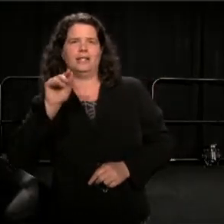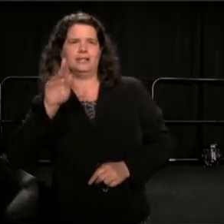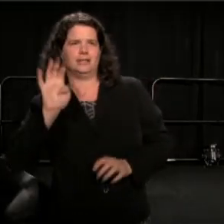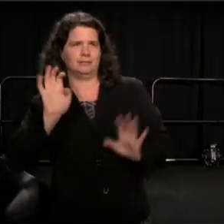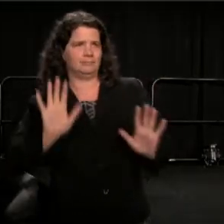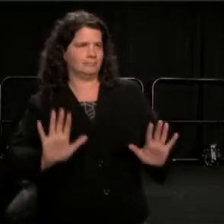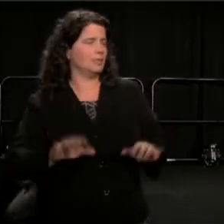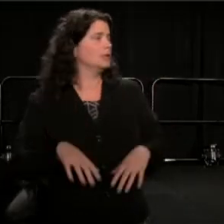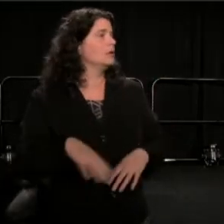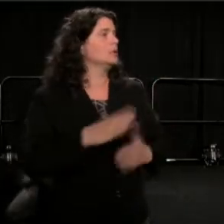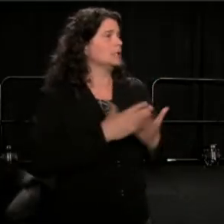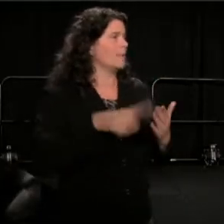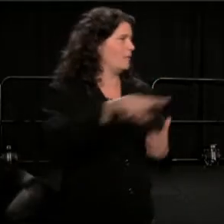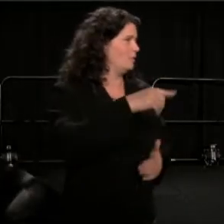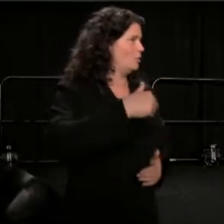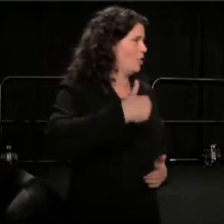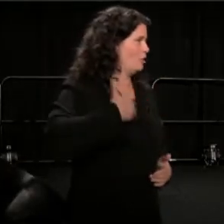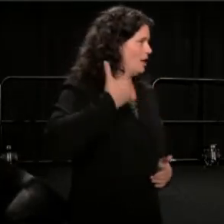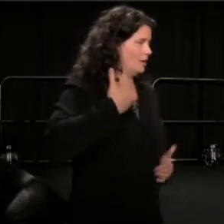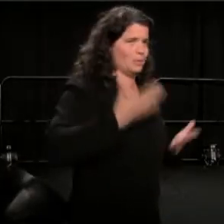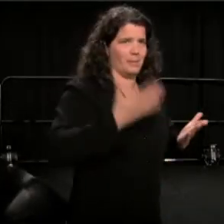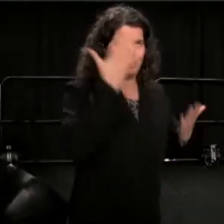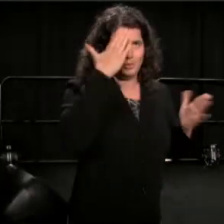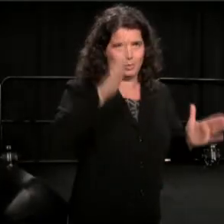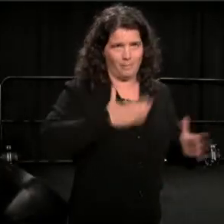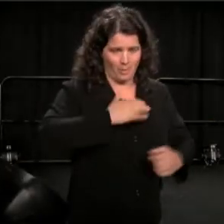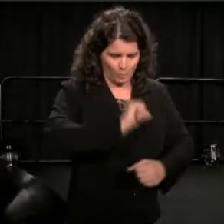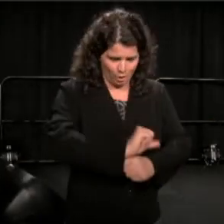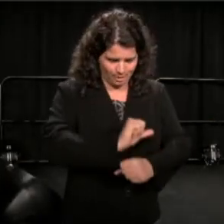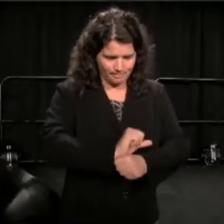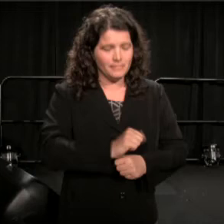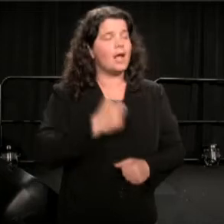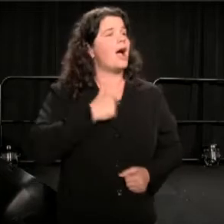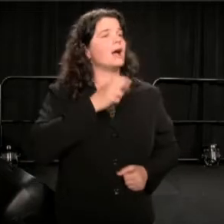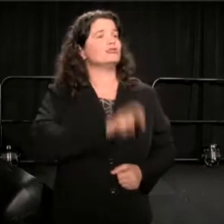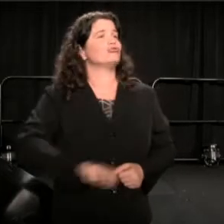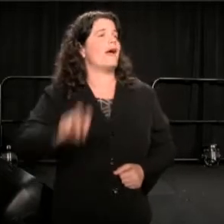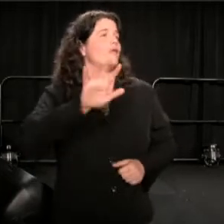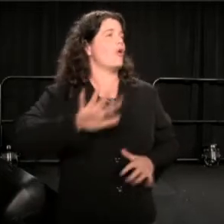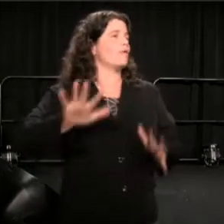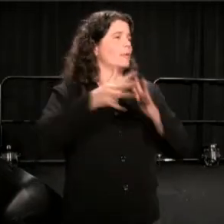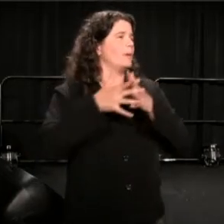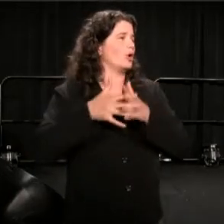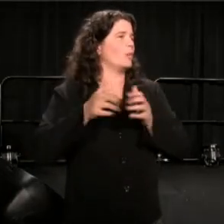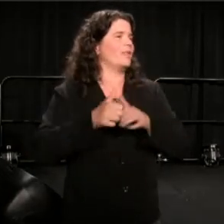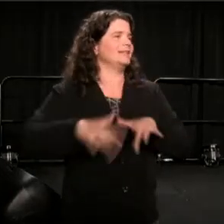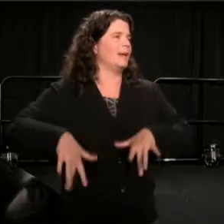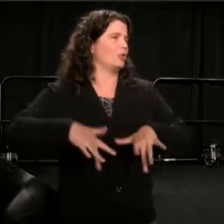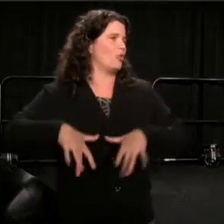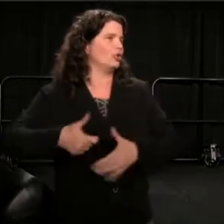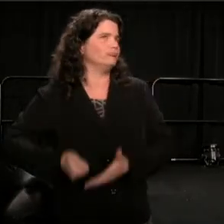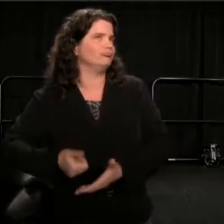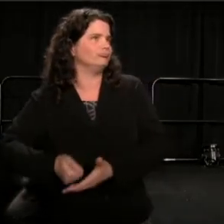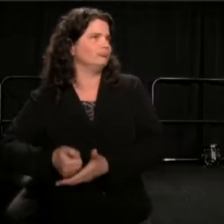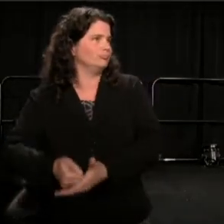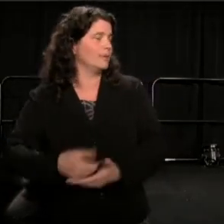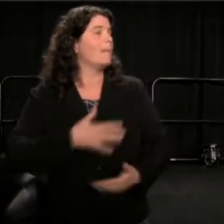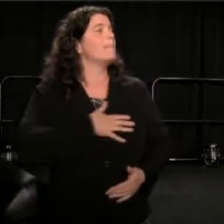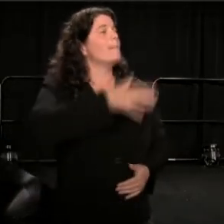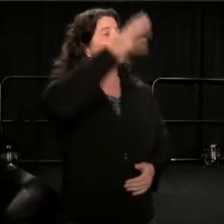that you know about my work. I've been traveling around America with a tape recorder. My grandfather said, when I was a kid, "If you say a word often enough, it becomes you."